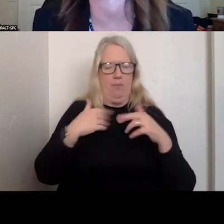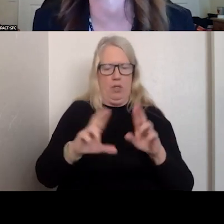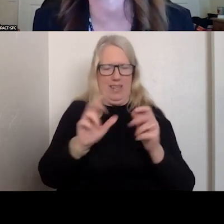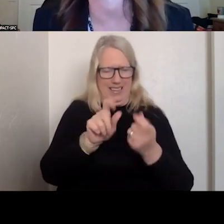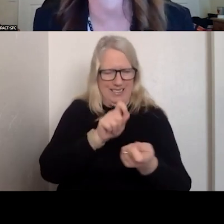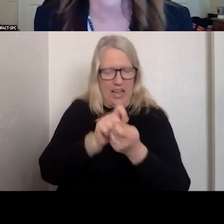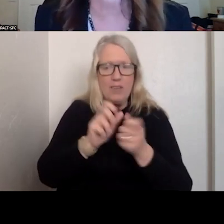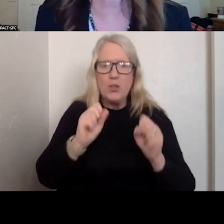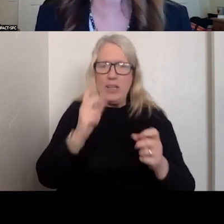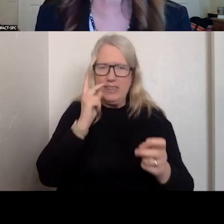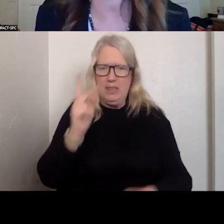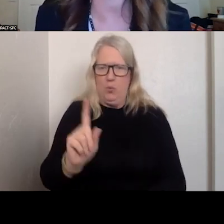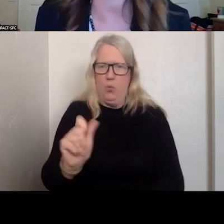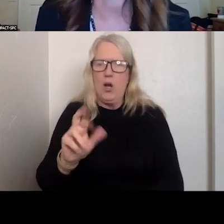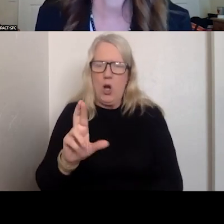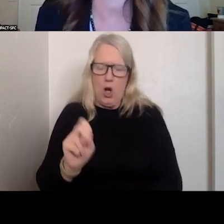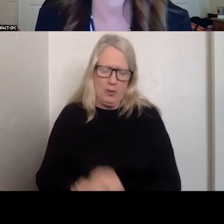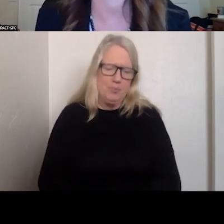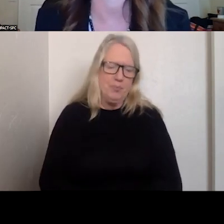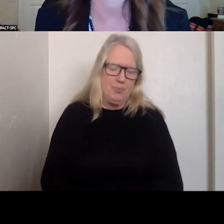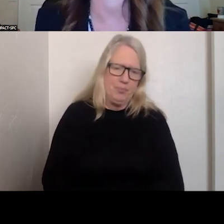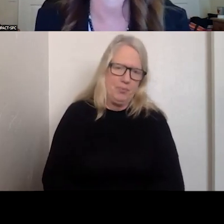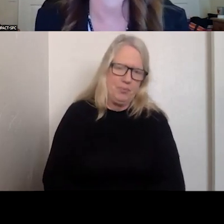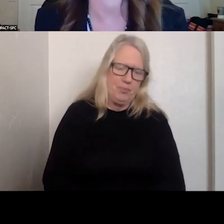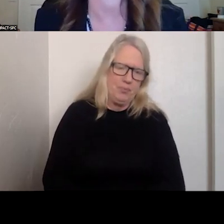WHERE THEY ARE. AND ALSO BE ABLE TO HAVE